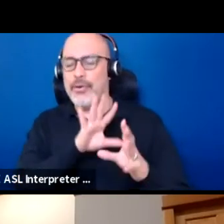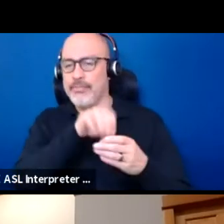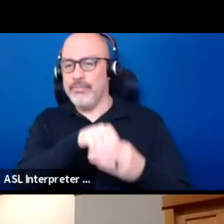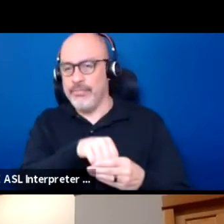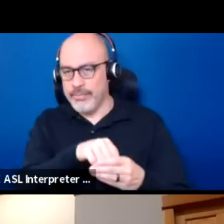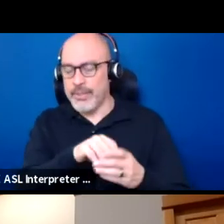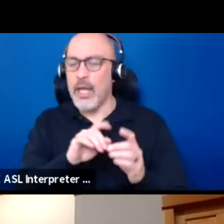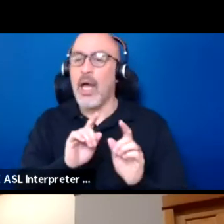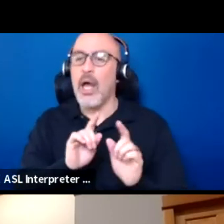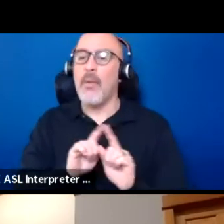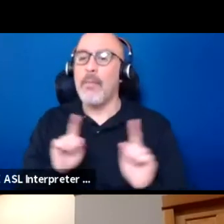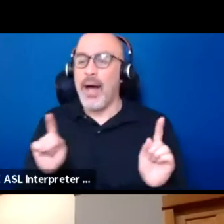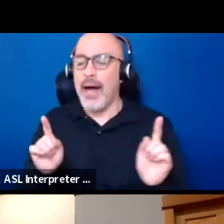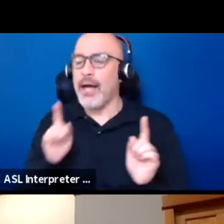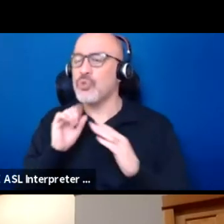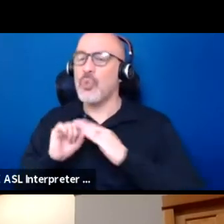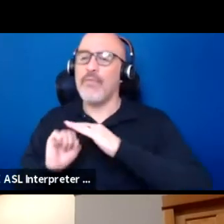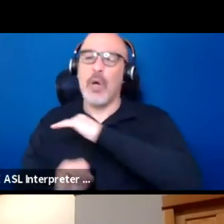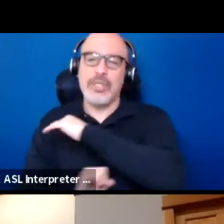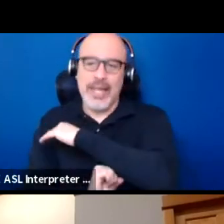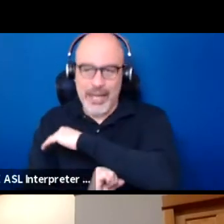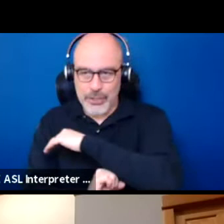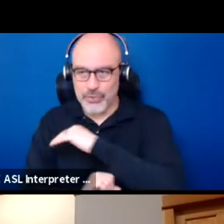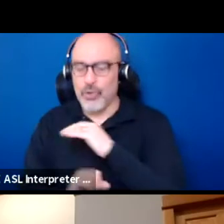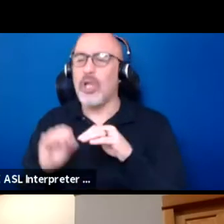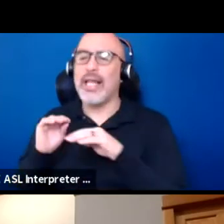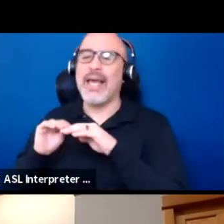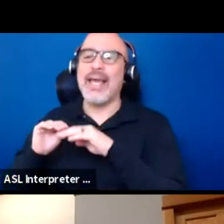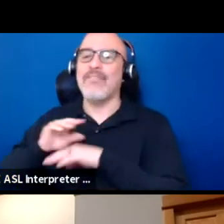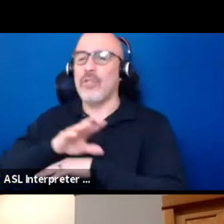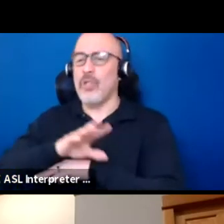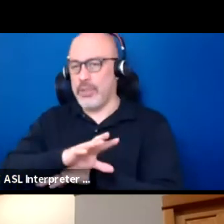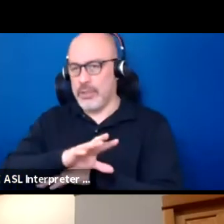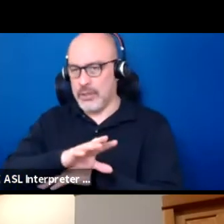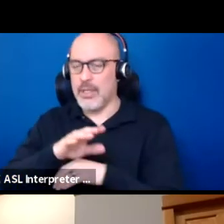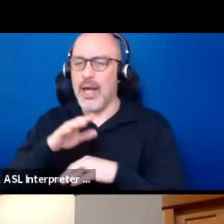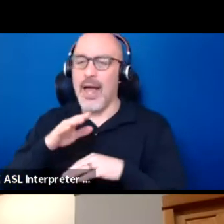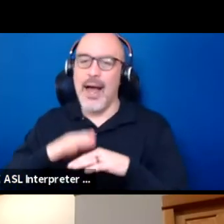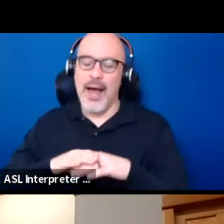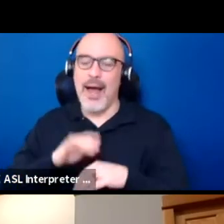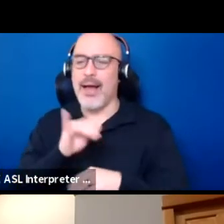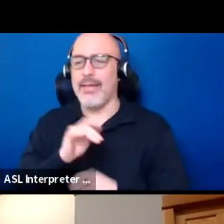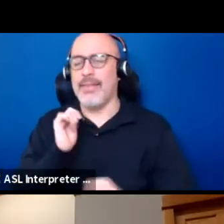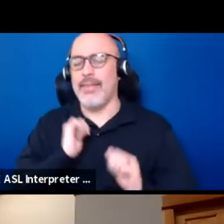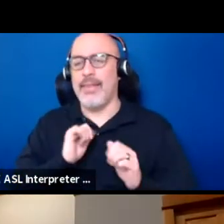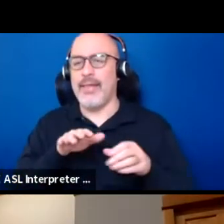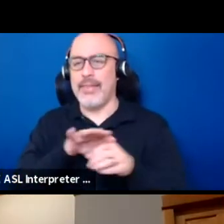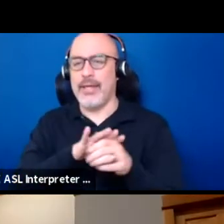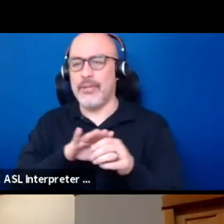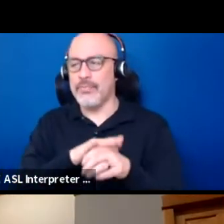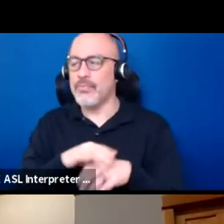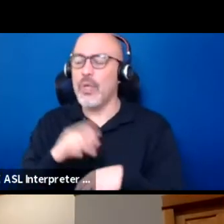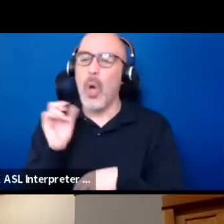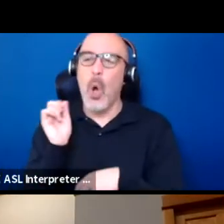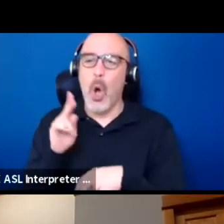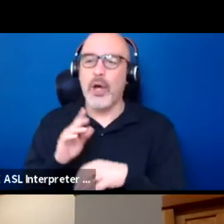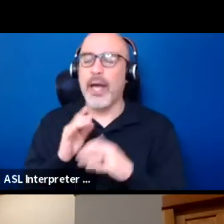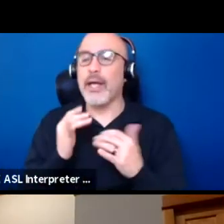but a foundational influence on said theater field. Okay. And now I would like to,